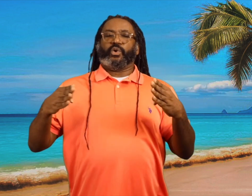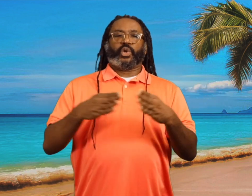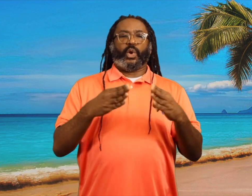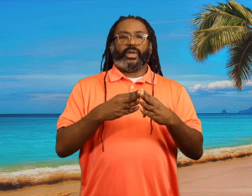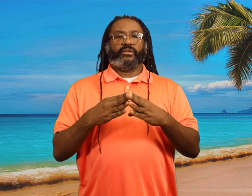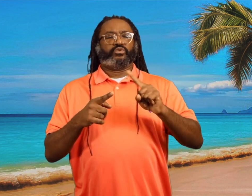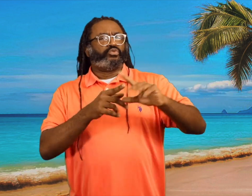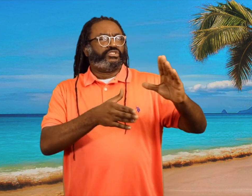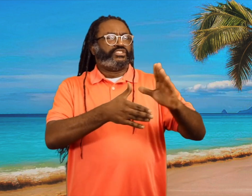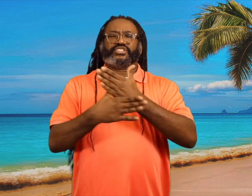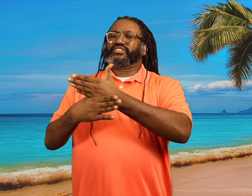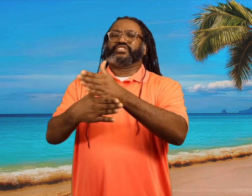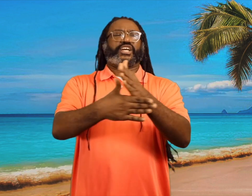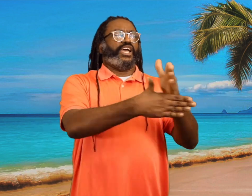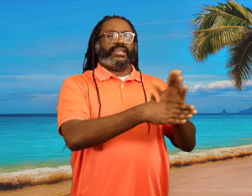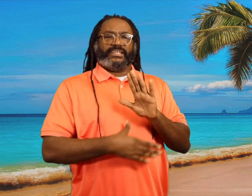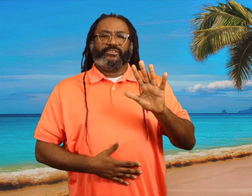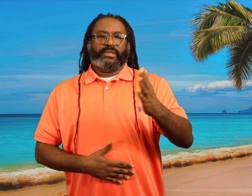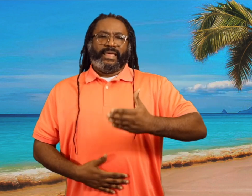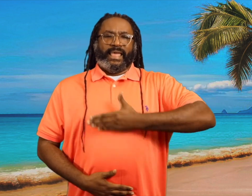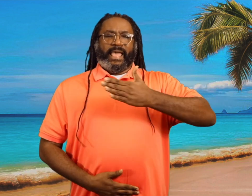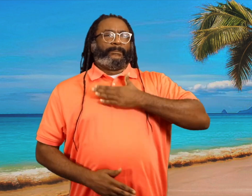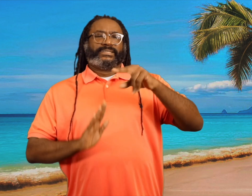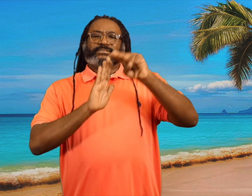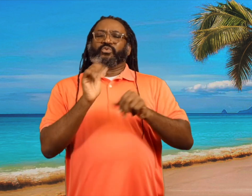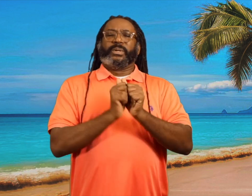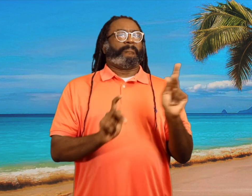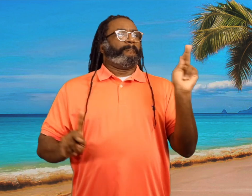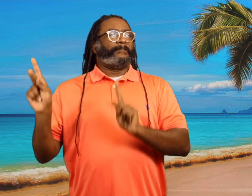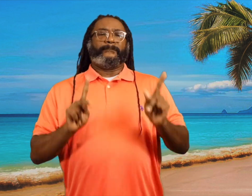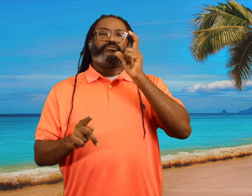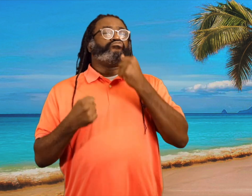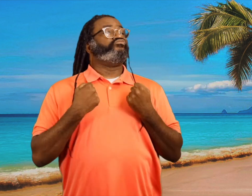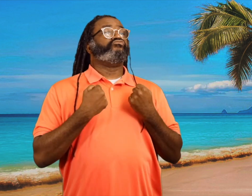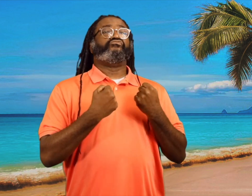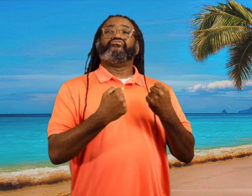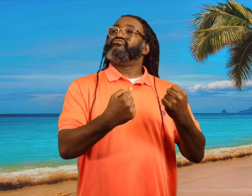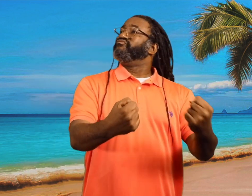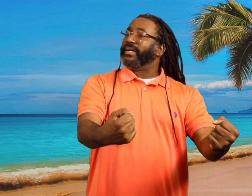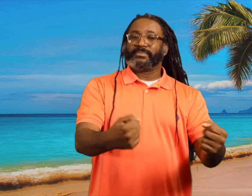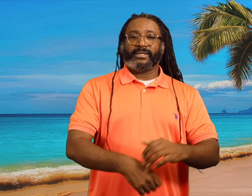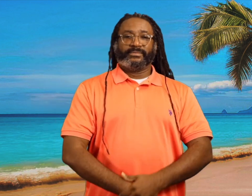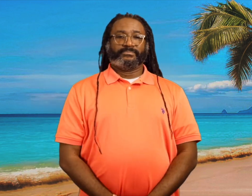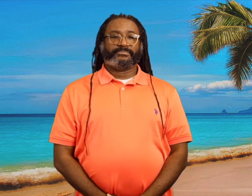on a corner to share his happiness with people who pass by.